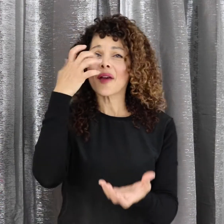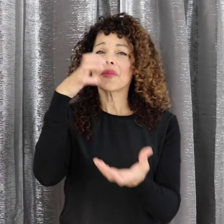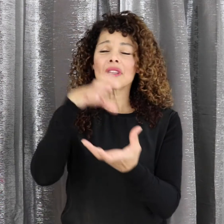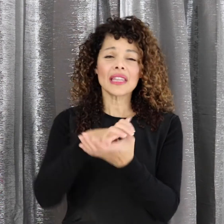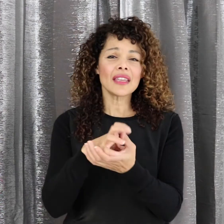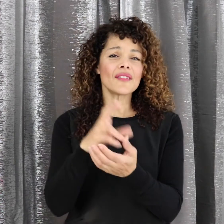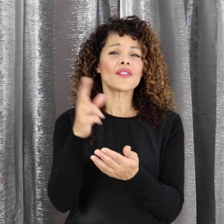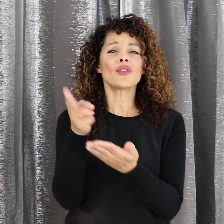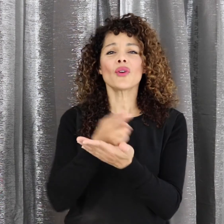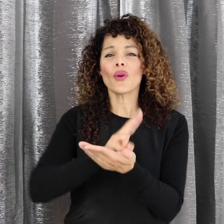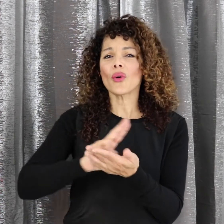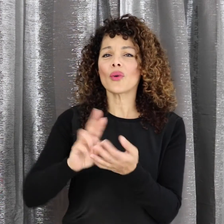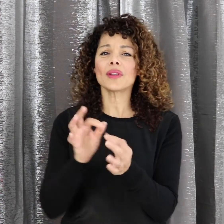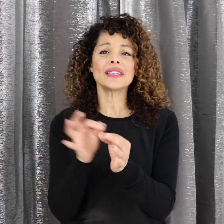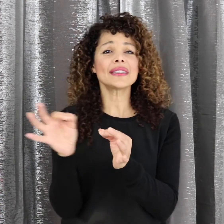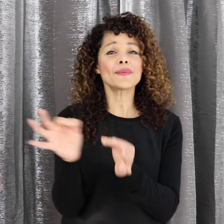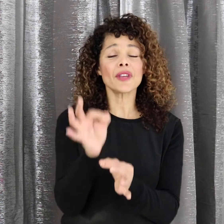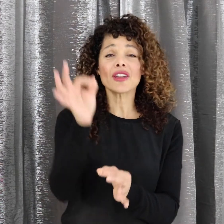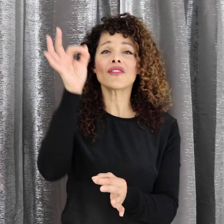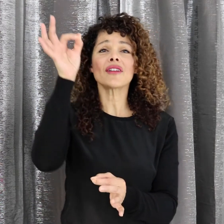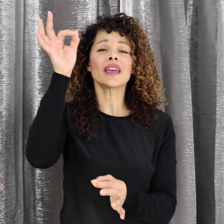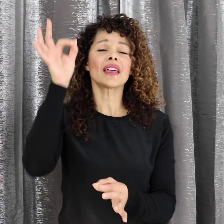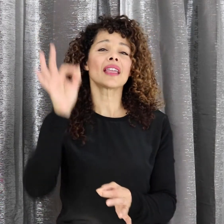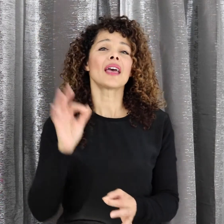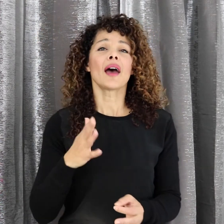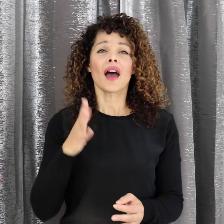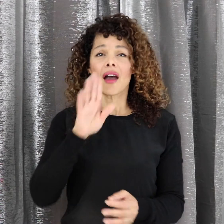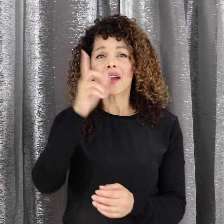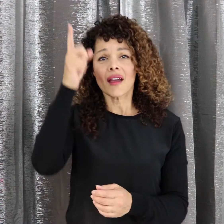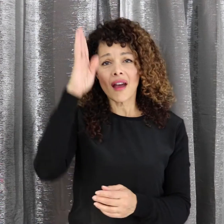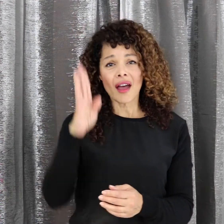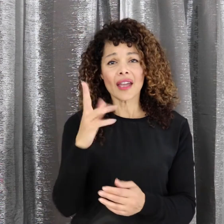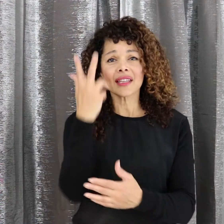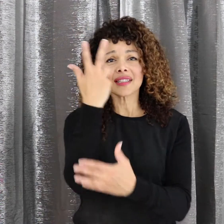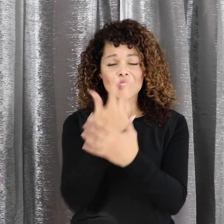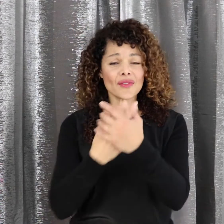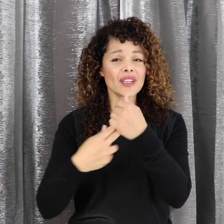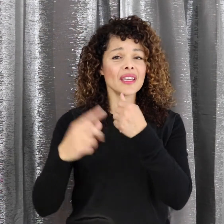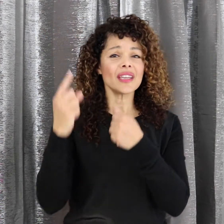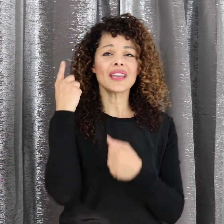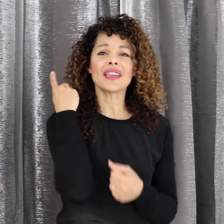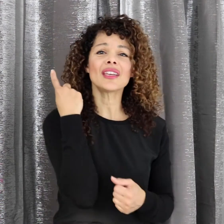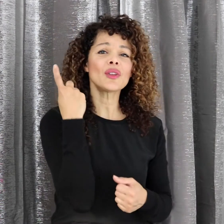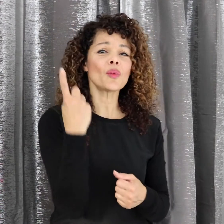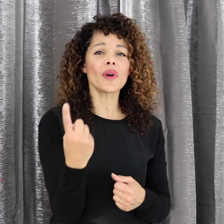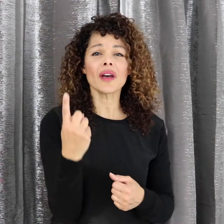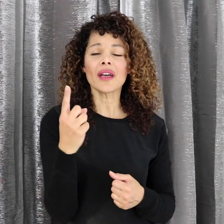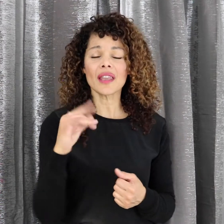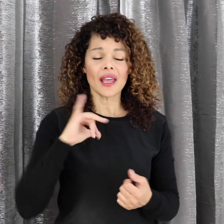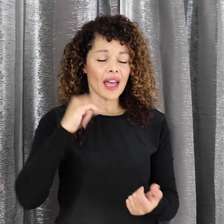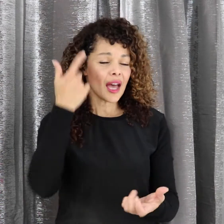I believe in the Holy Spirit Our God is three in one